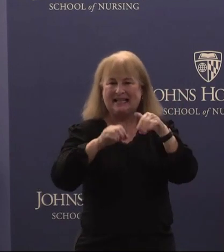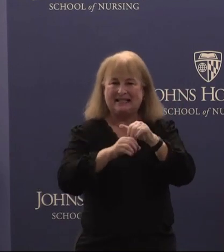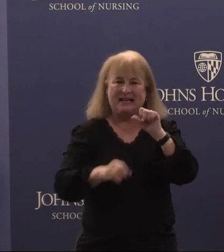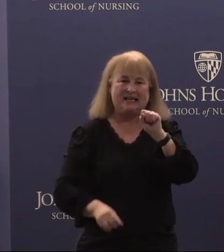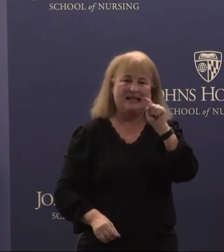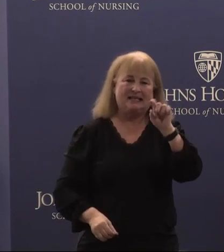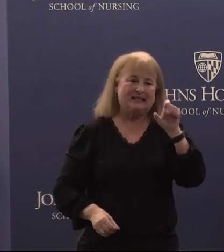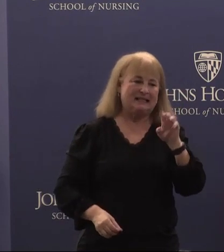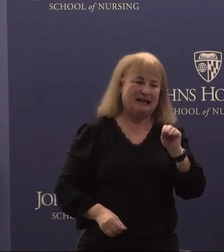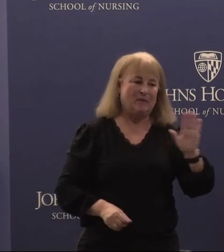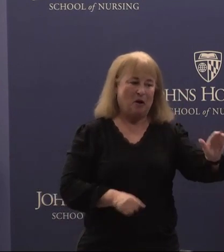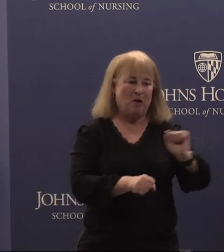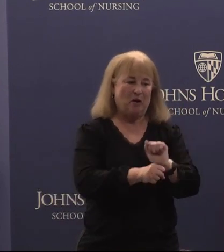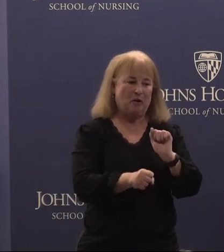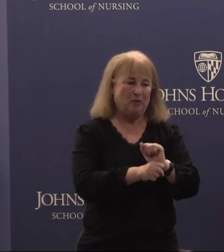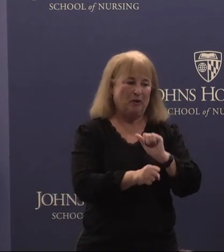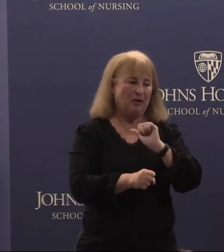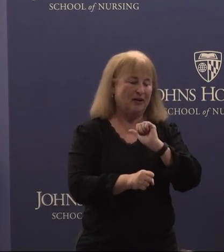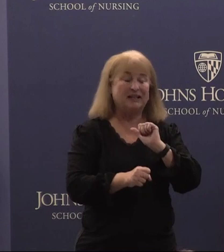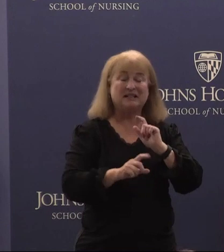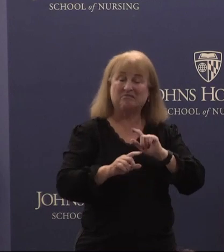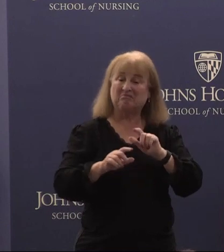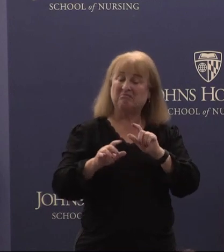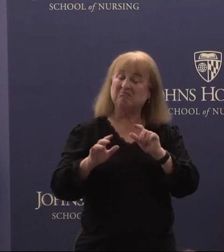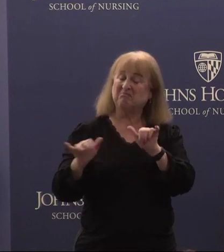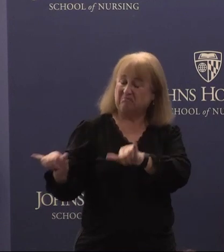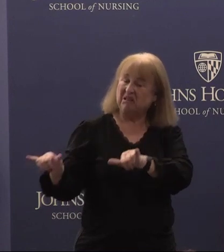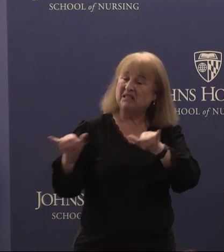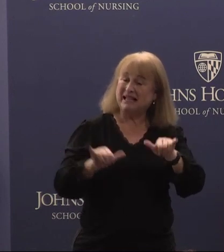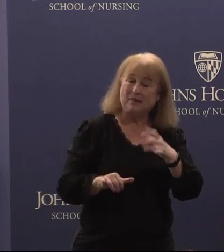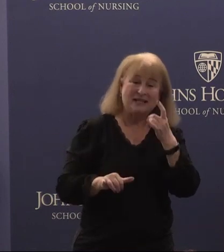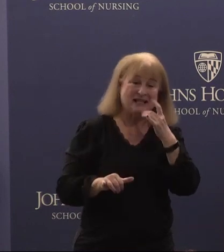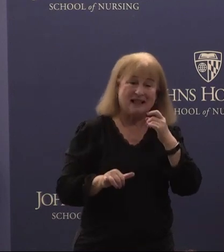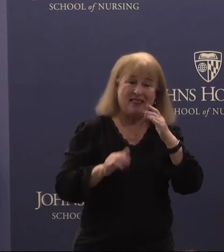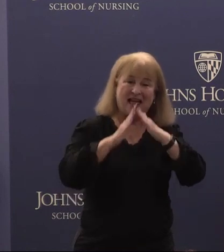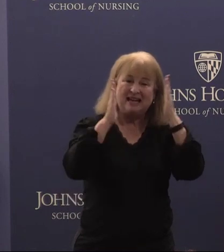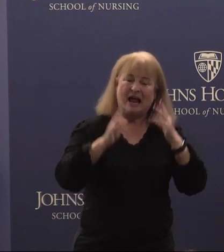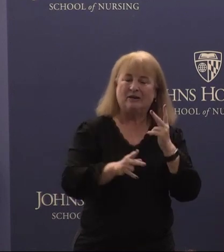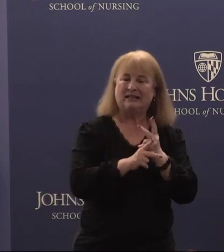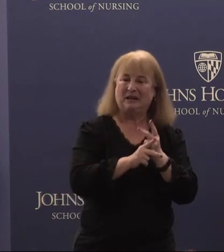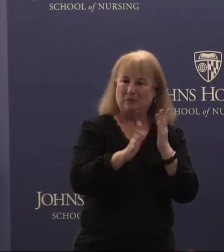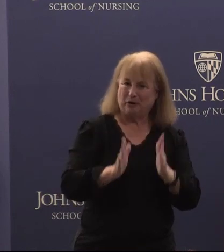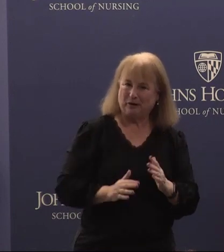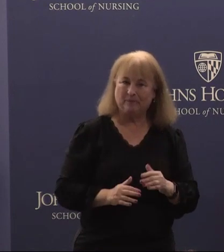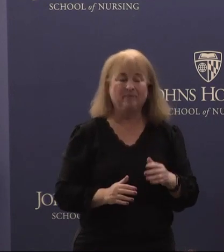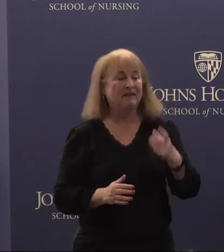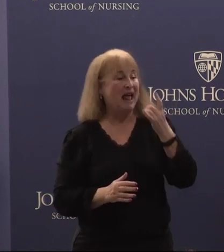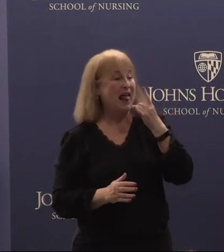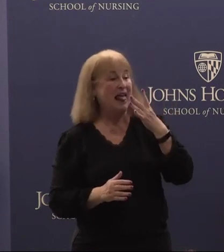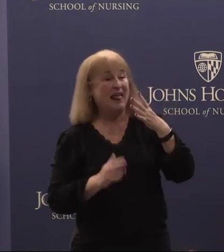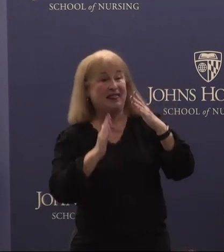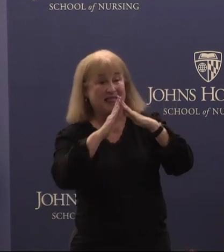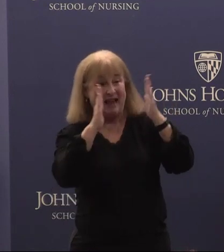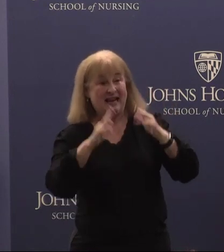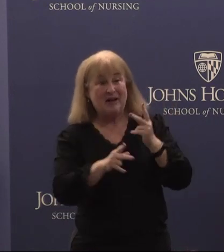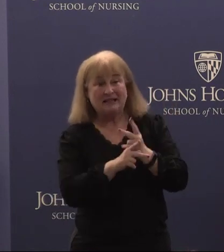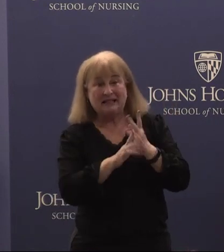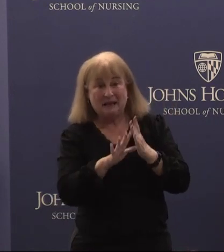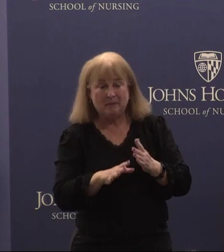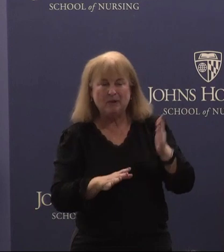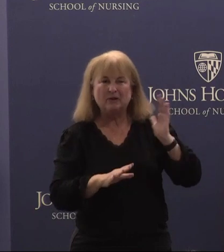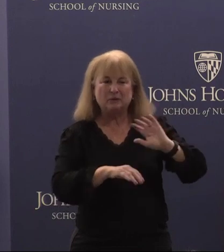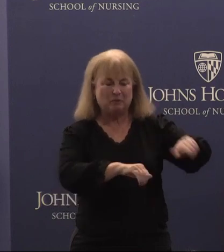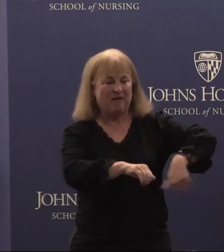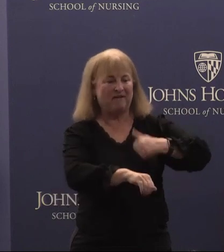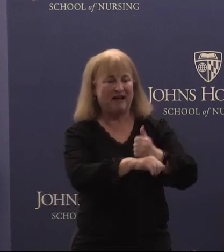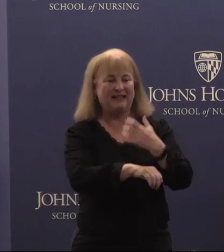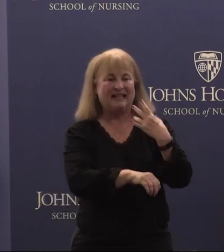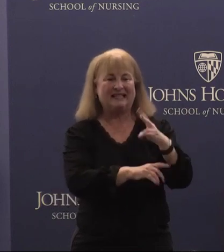Her work isn't dissimilar to that of a lighthouse keeper. Lighthouse keepers were founded in 1789 as